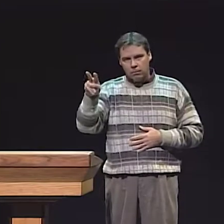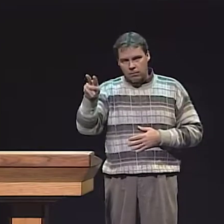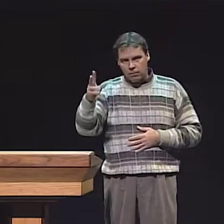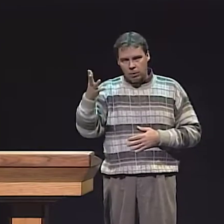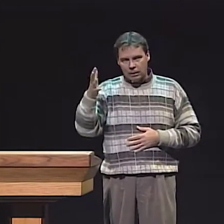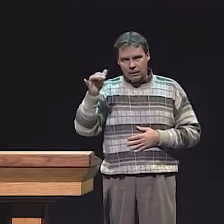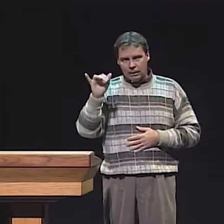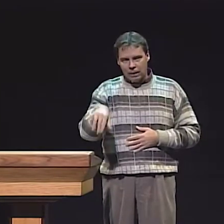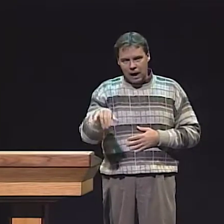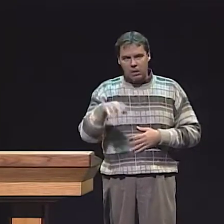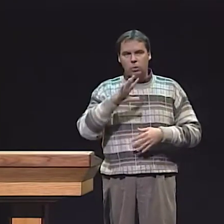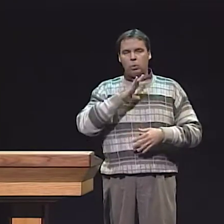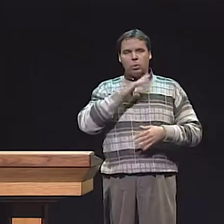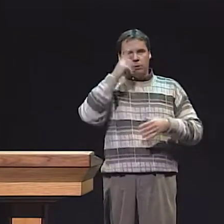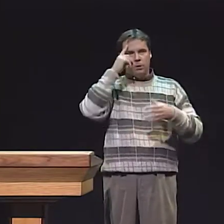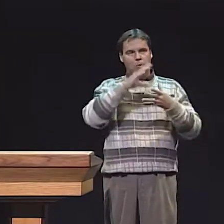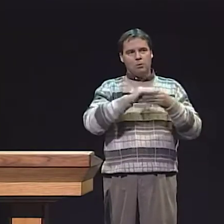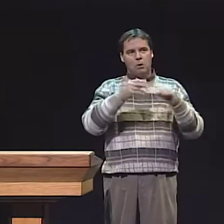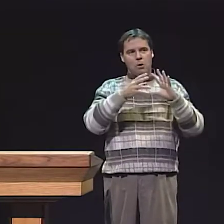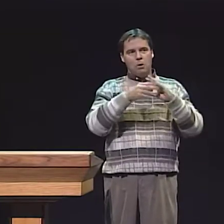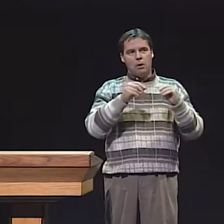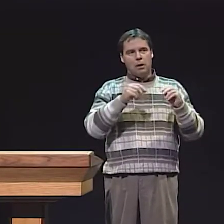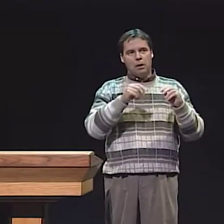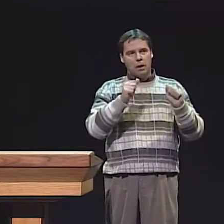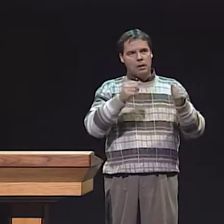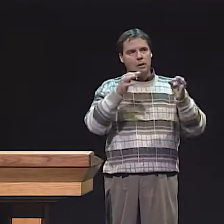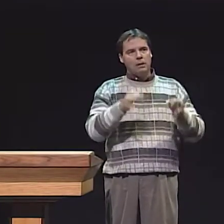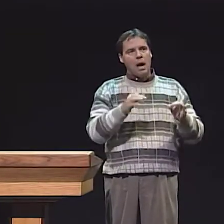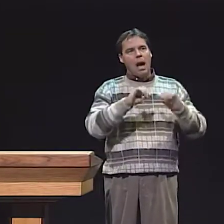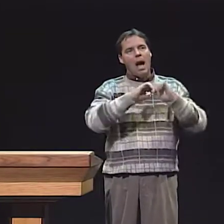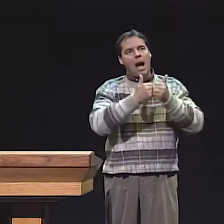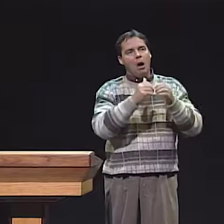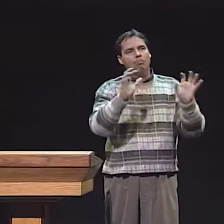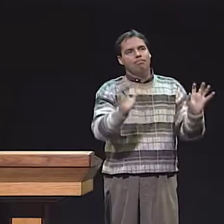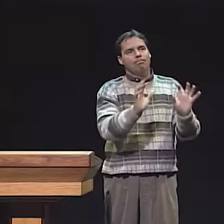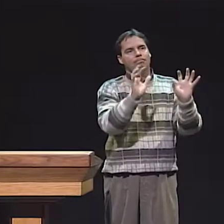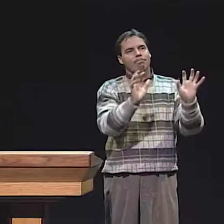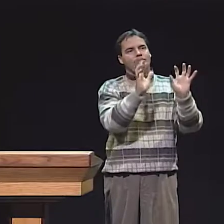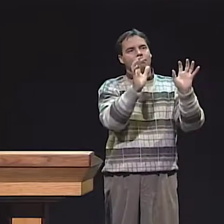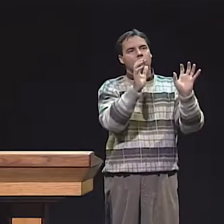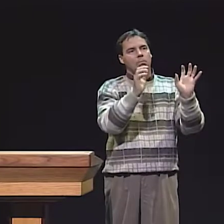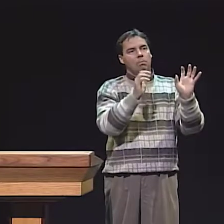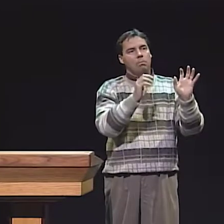WAS CALLED THE T-UNIT. IT SEEMED TO BE A VERY GOOD WAY OF MEASURING